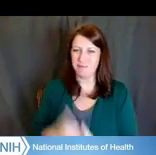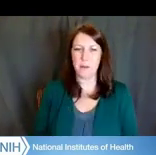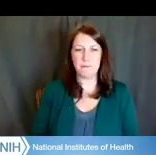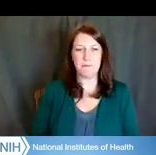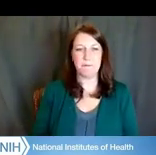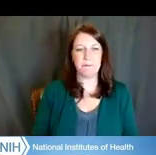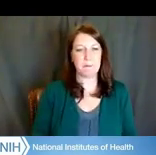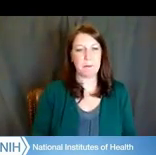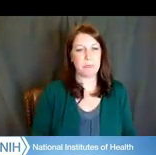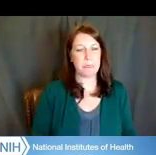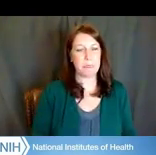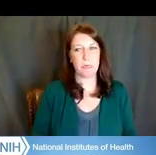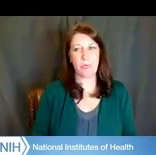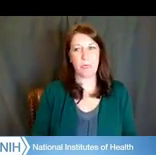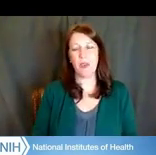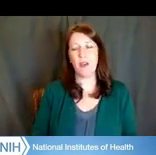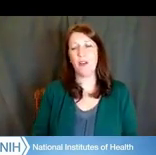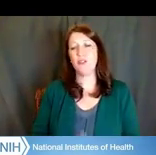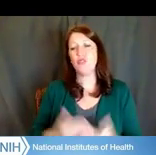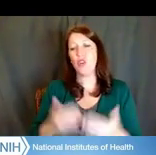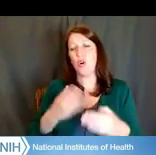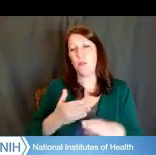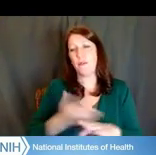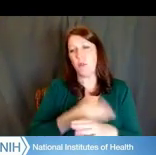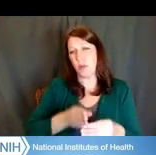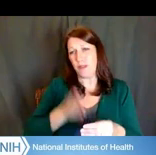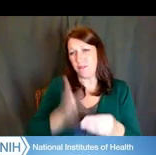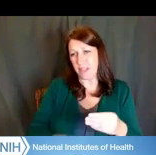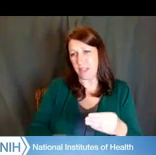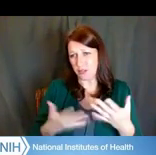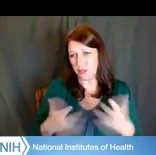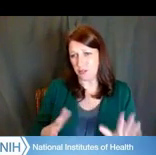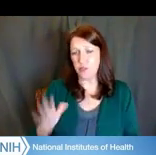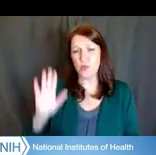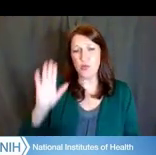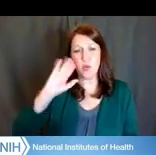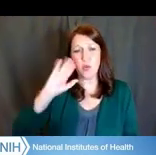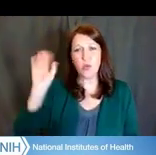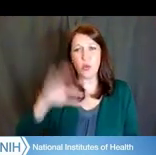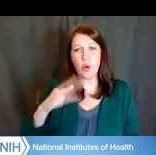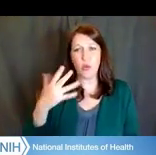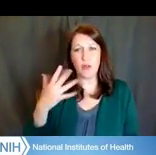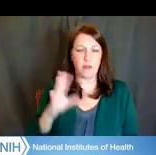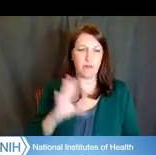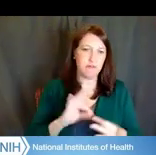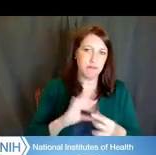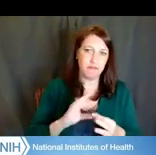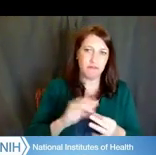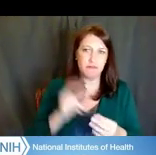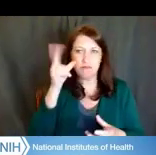Now before we end, we all know that we've heard so much information today.